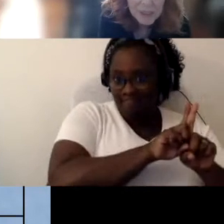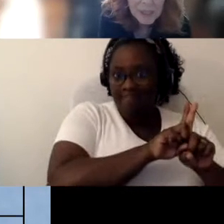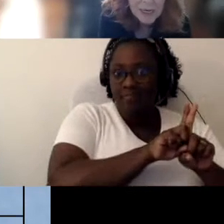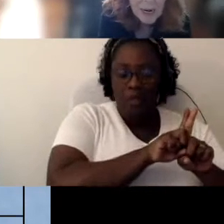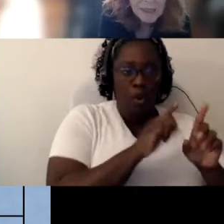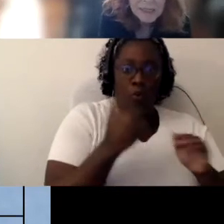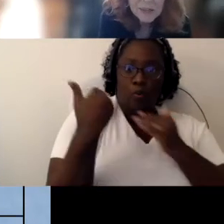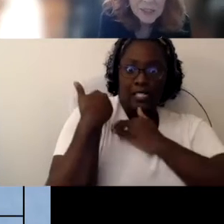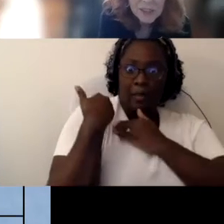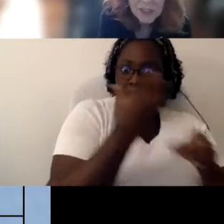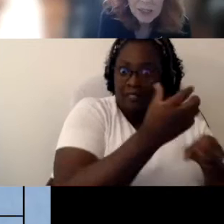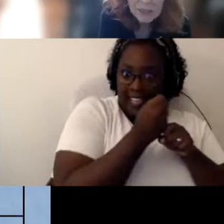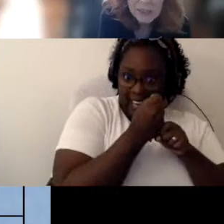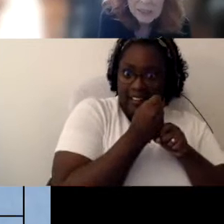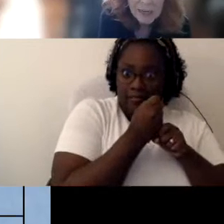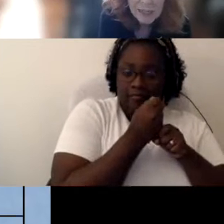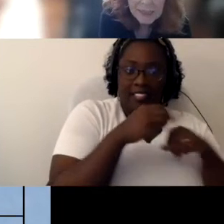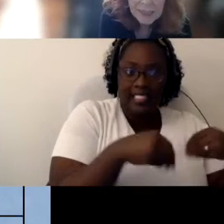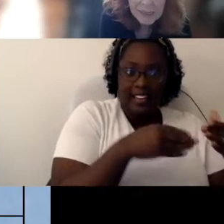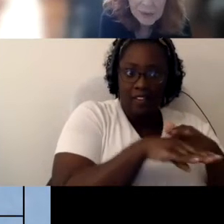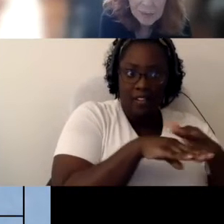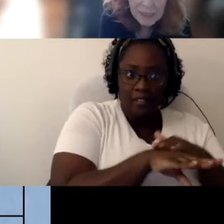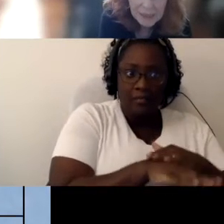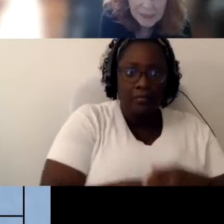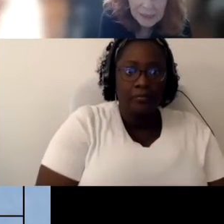An intervener is not assigned to classroom maintenance